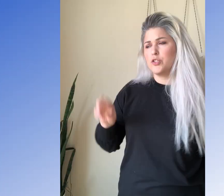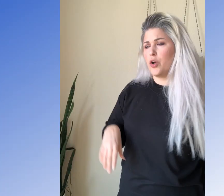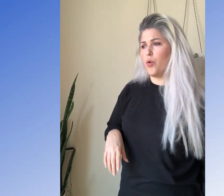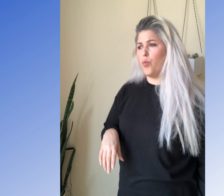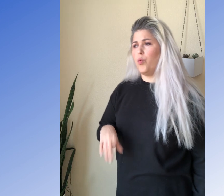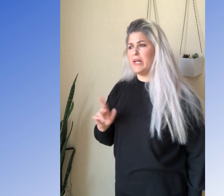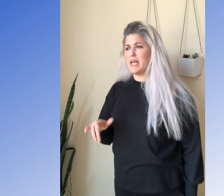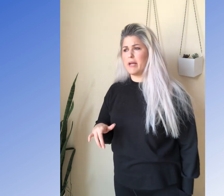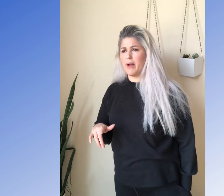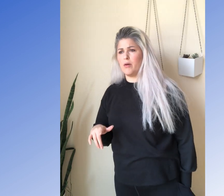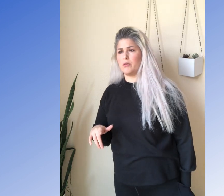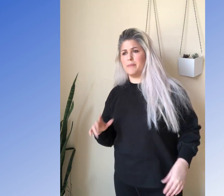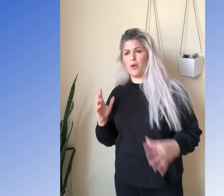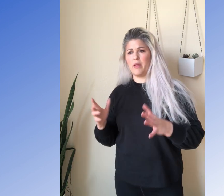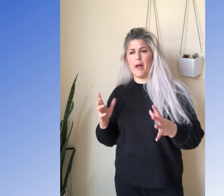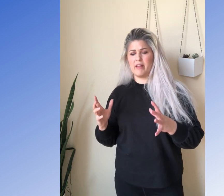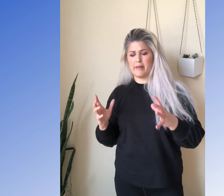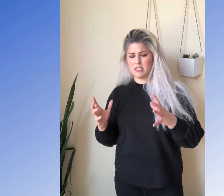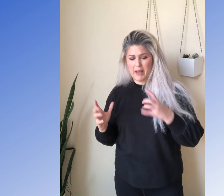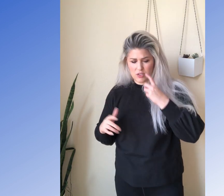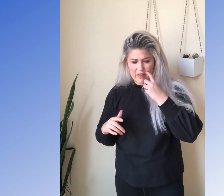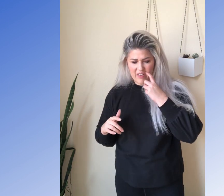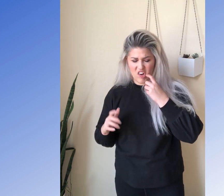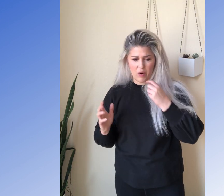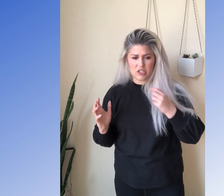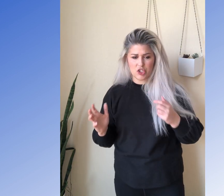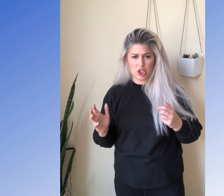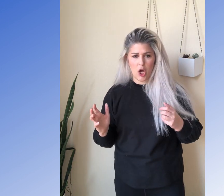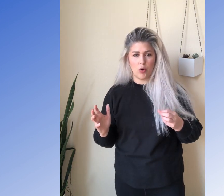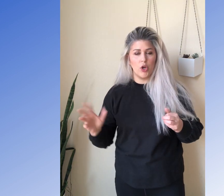So when I talk about not really having a space, so even if you're going slow,